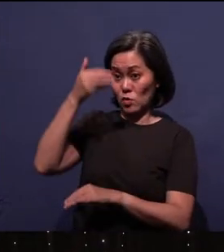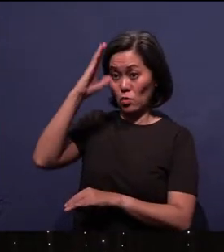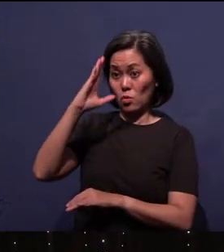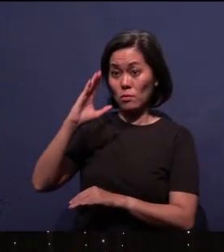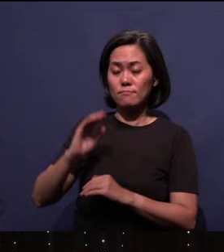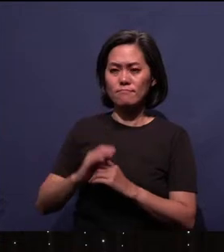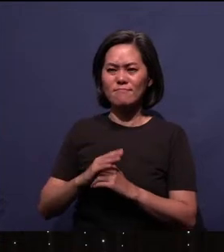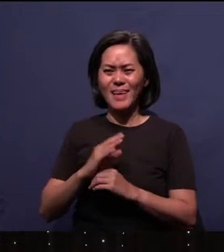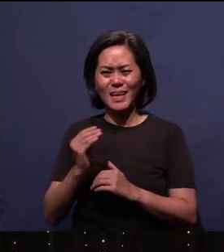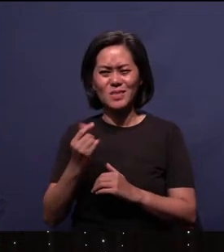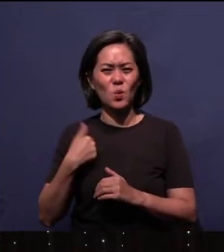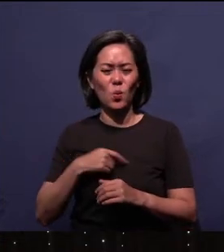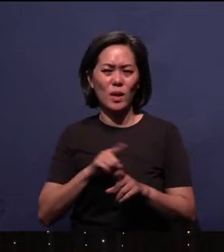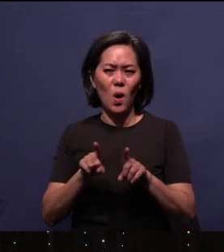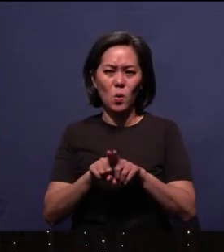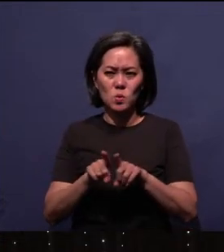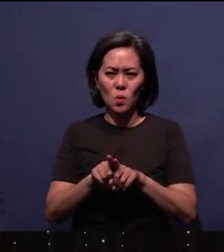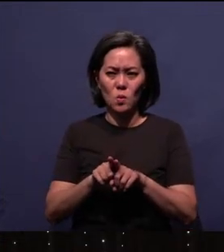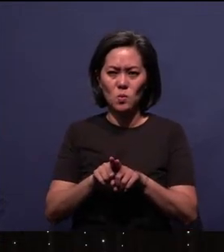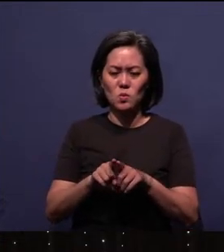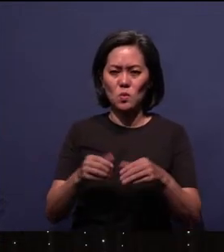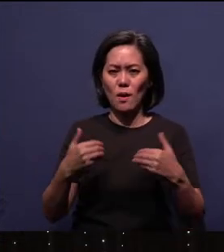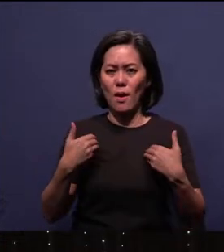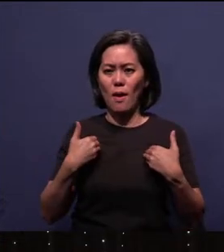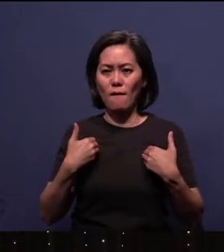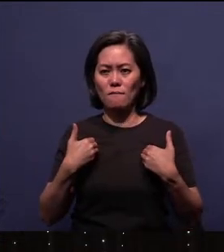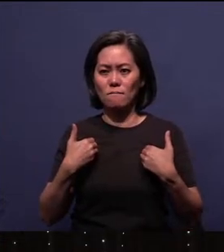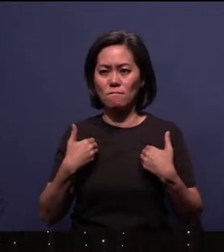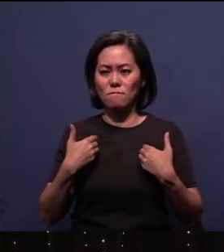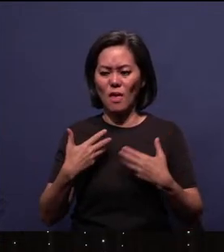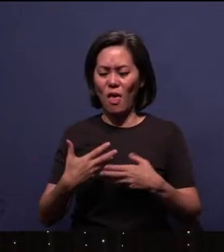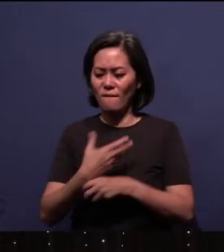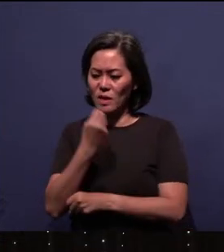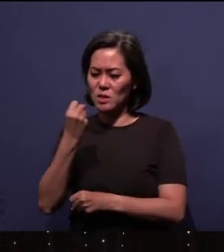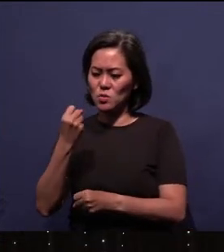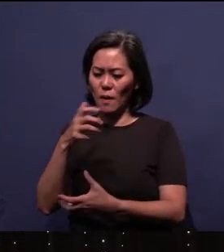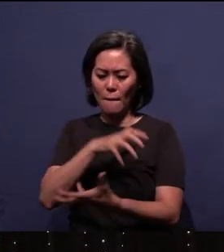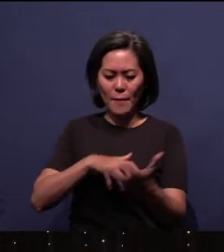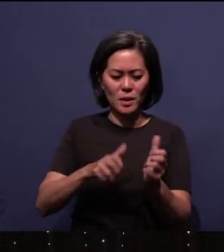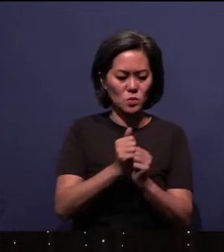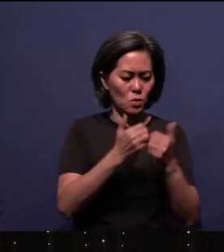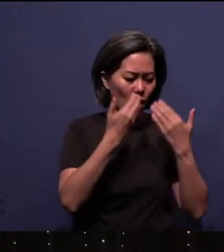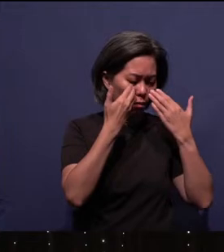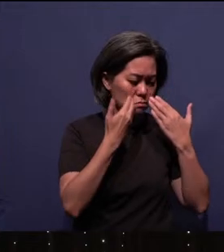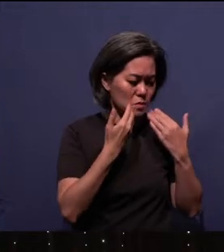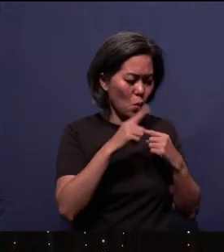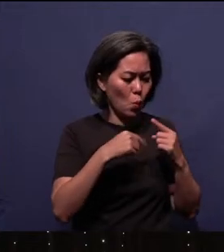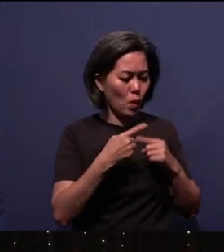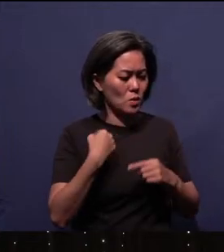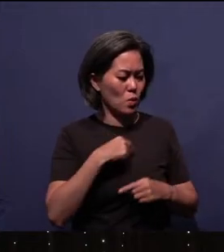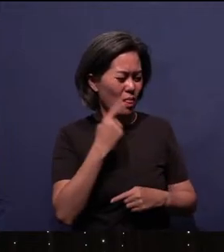and yet we also have victory mixed with tears when we think of Thang Ngaihte and